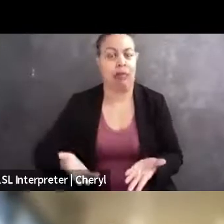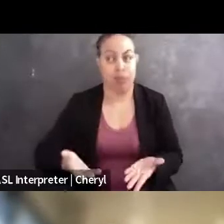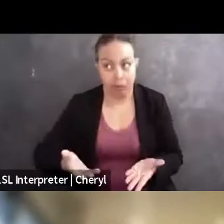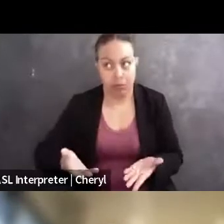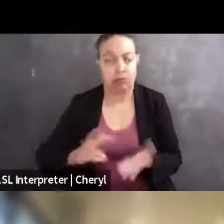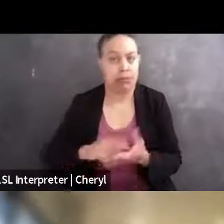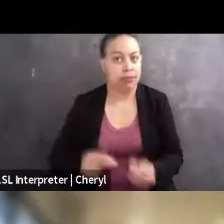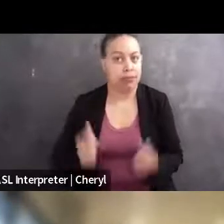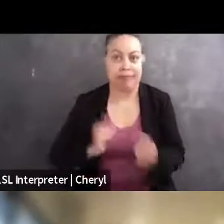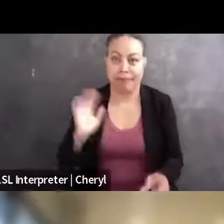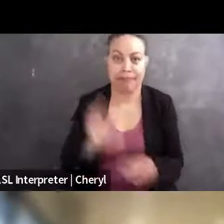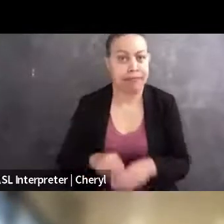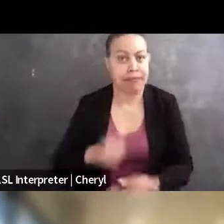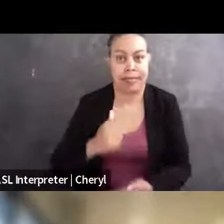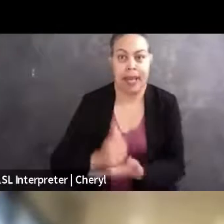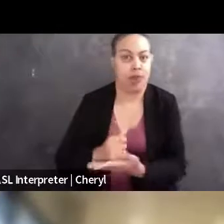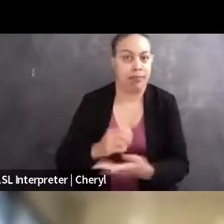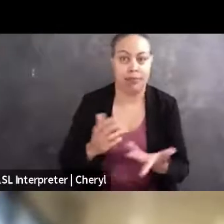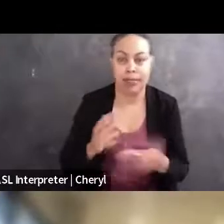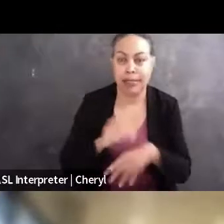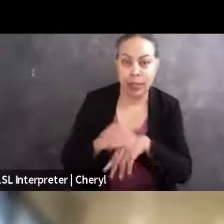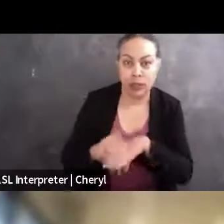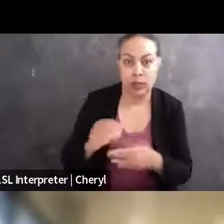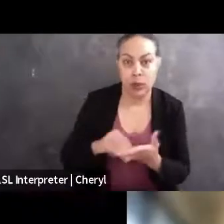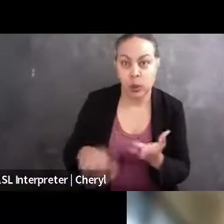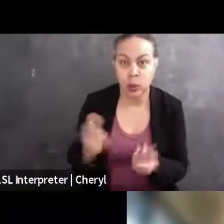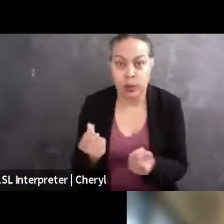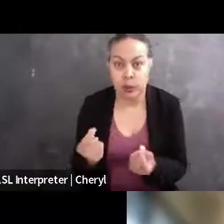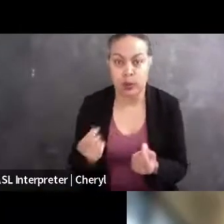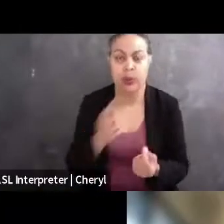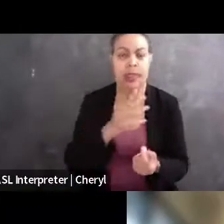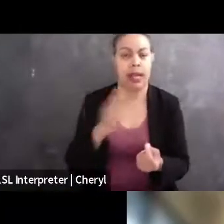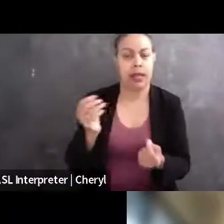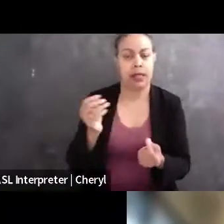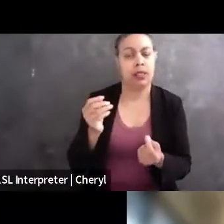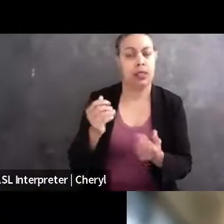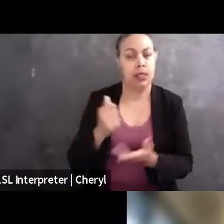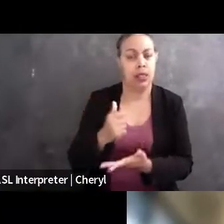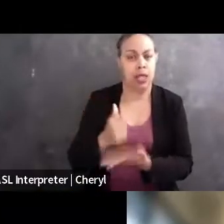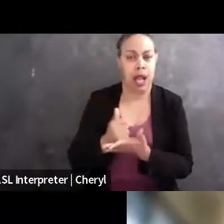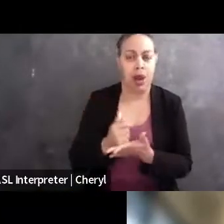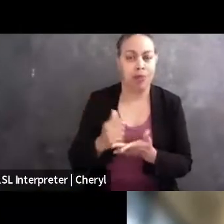on multiple fronts, so both counseling the students, you know, putting together resources for them